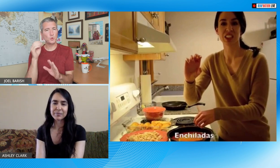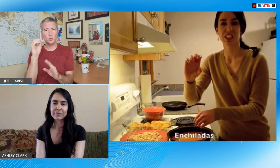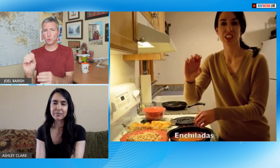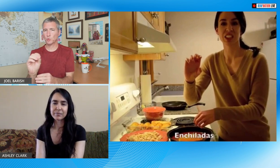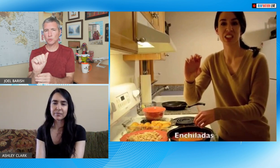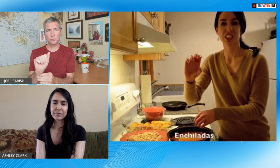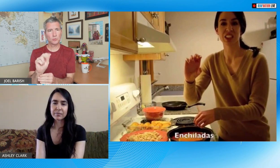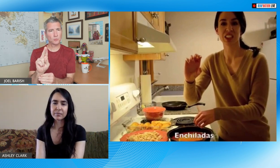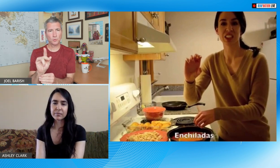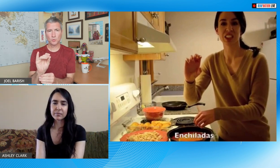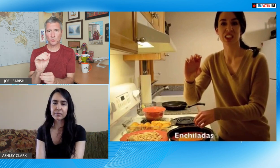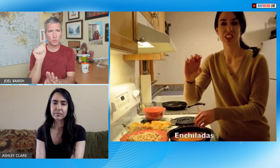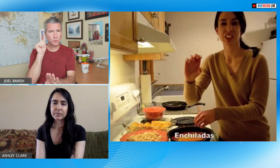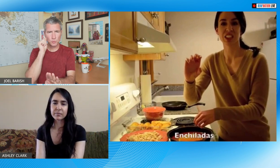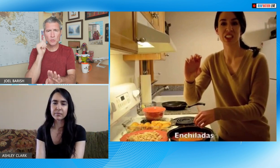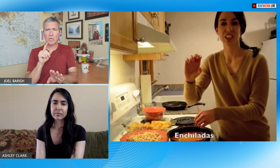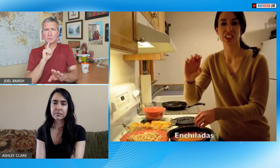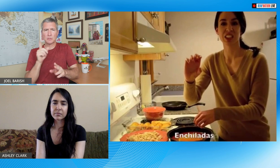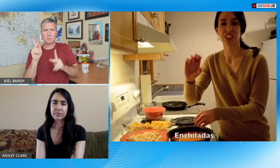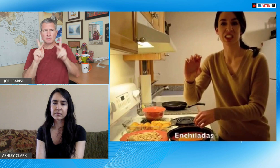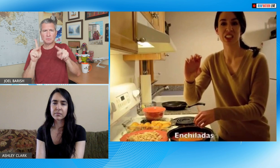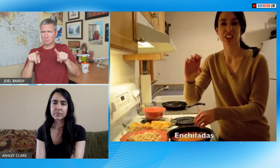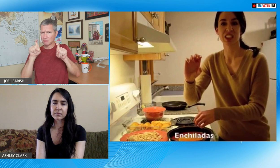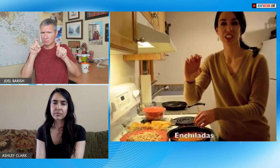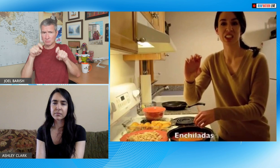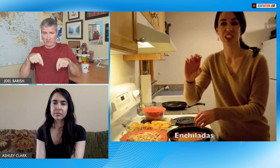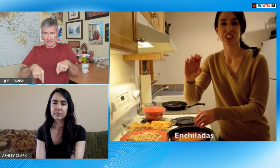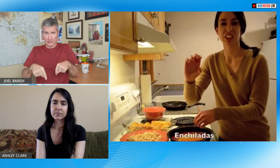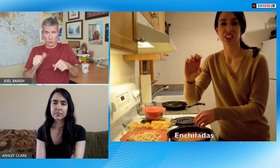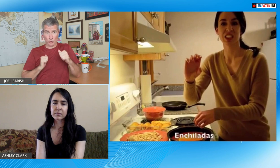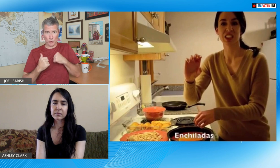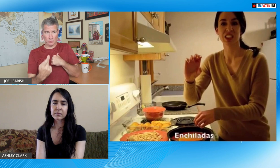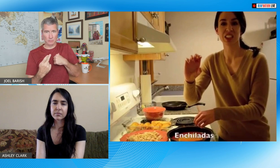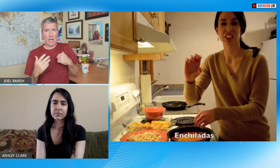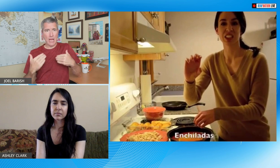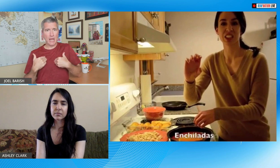as you're signing I mean there's no audio and I'm sure people are wondering